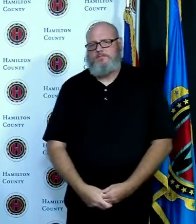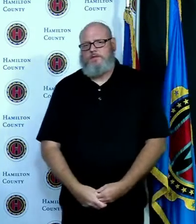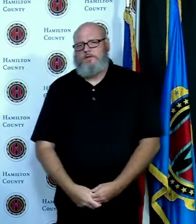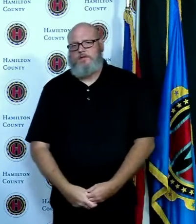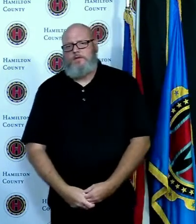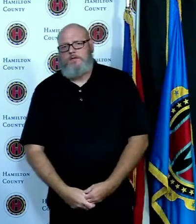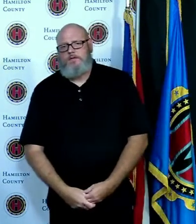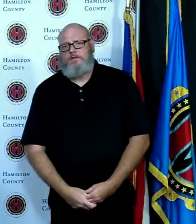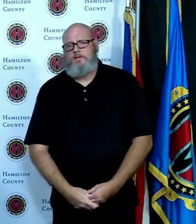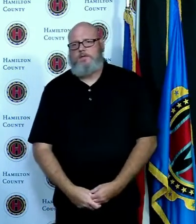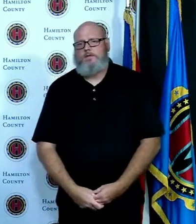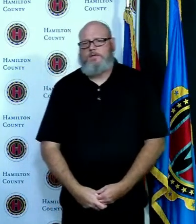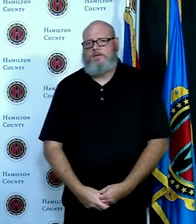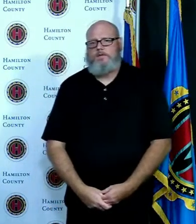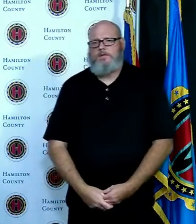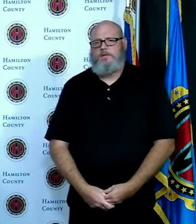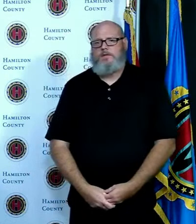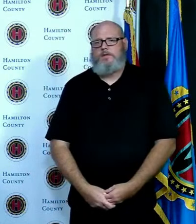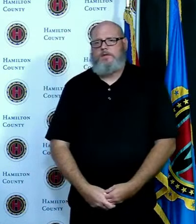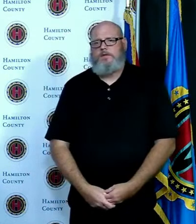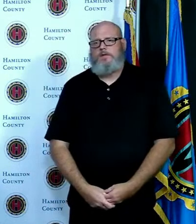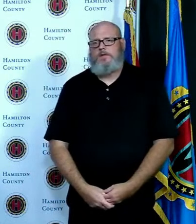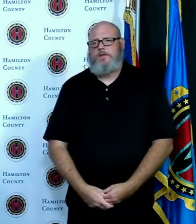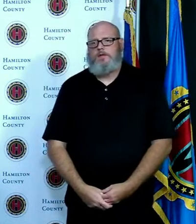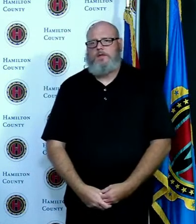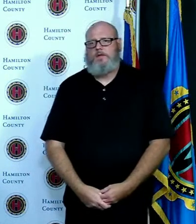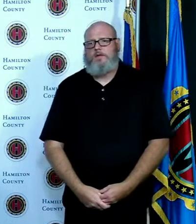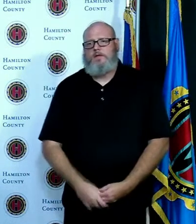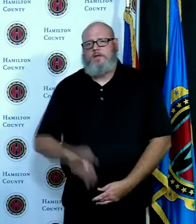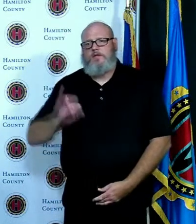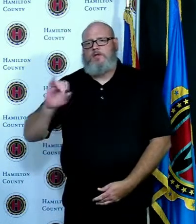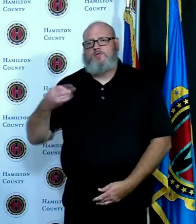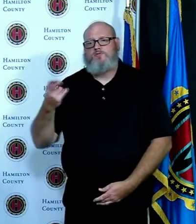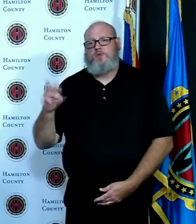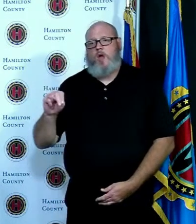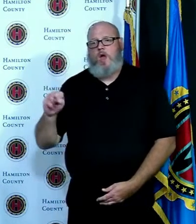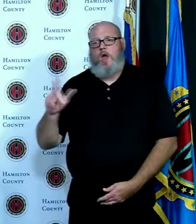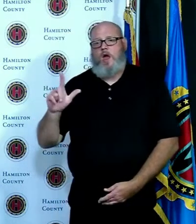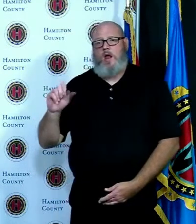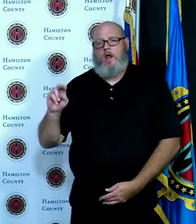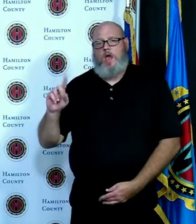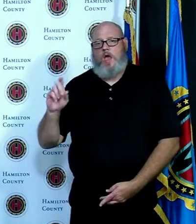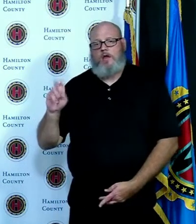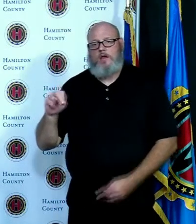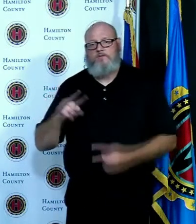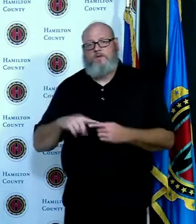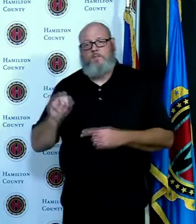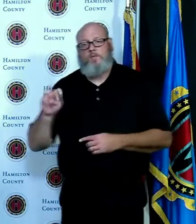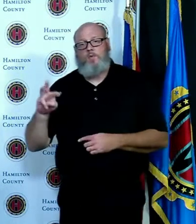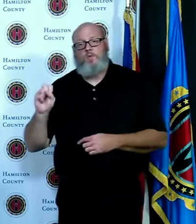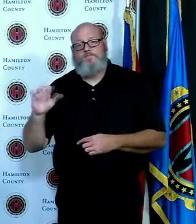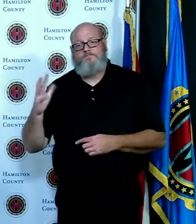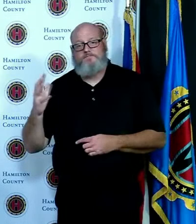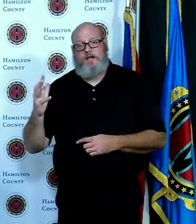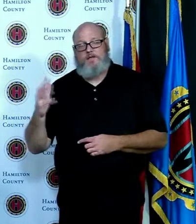next we have John London from News 5. hey John hi Denise you and the Mayor and the Governor